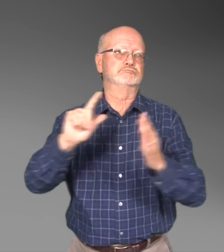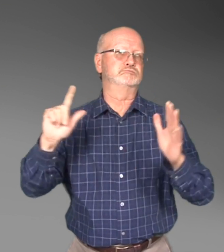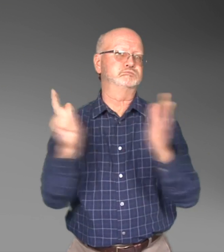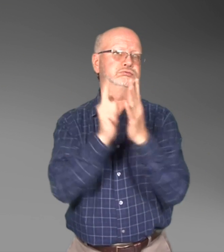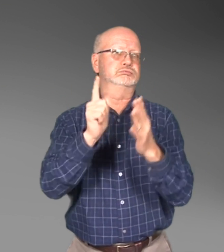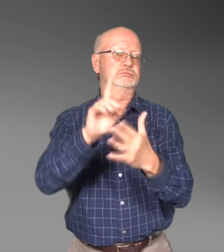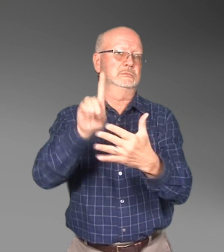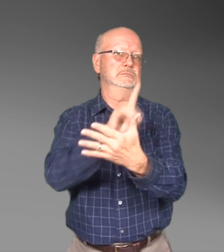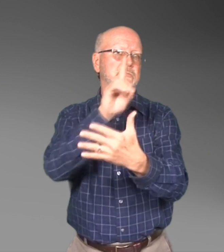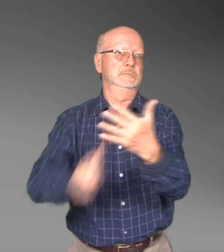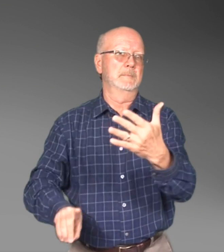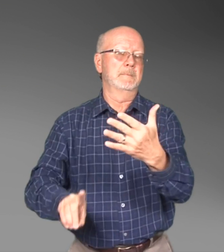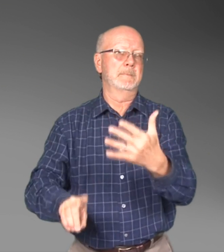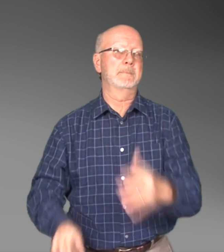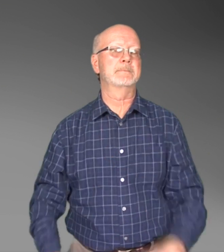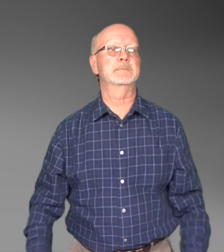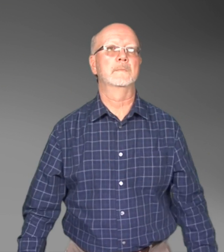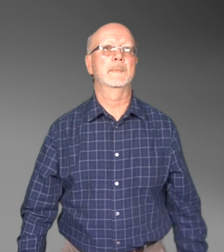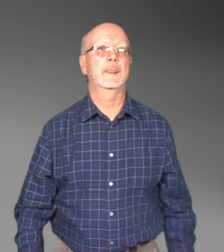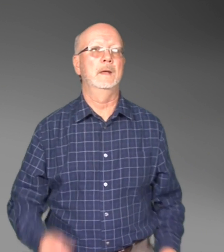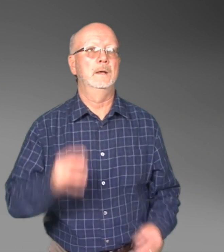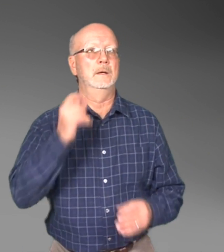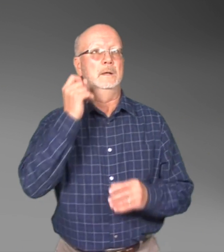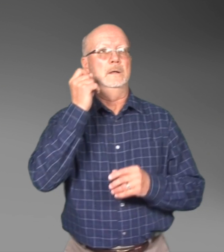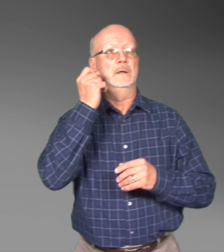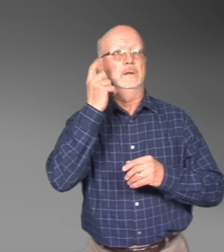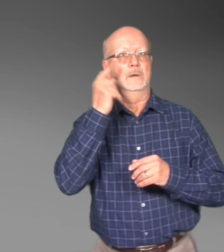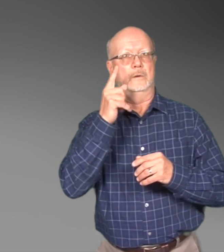that receives federal financial assistance.